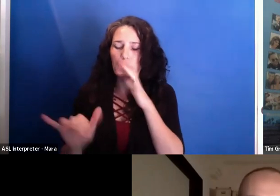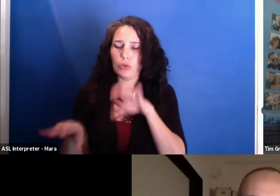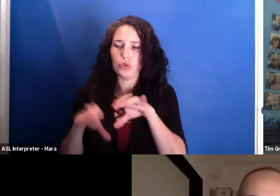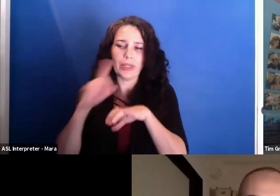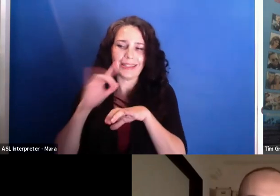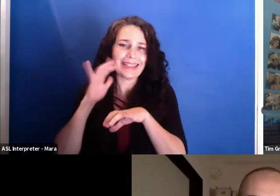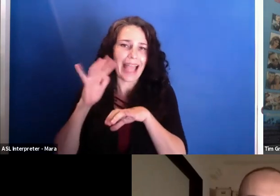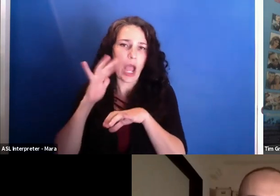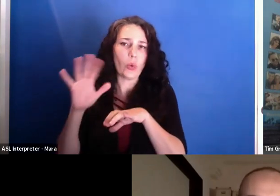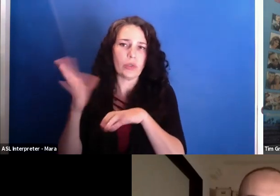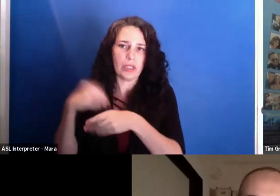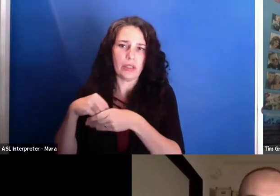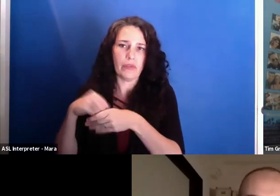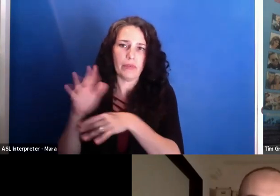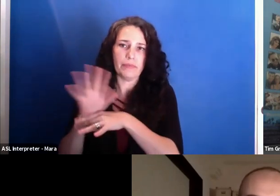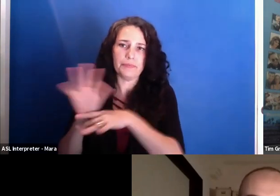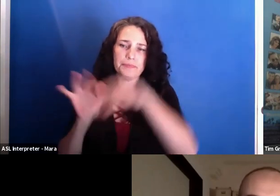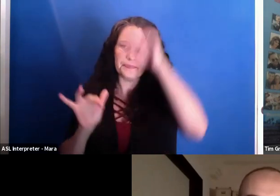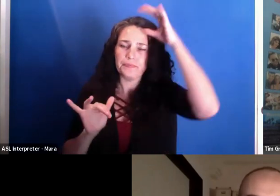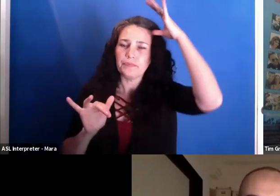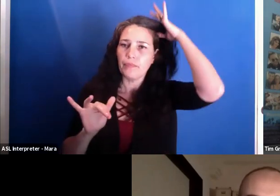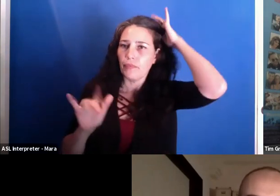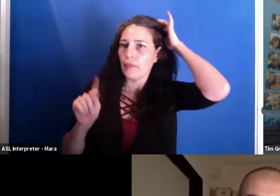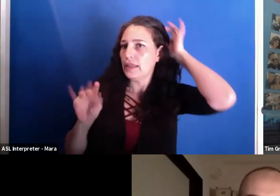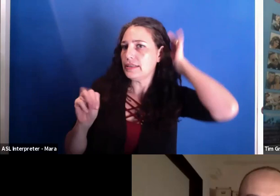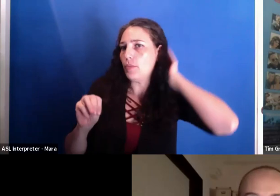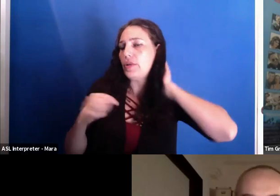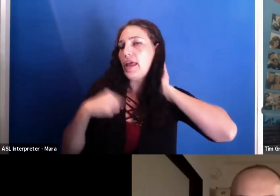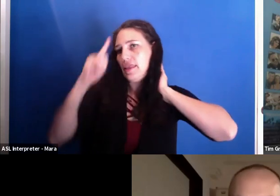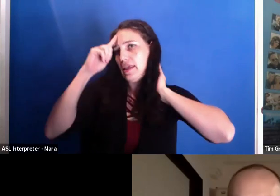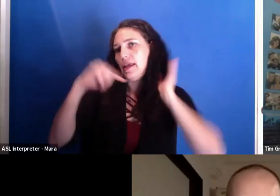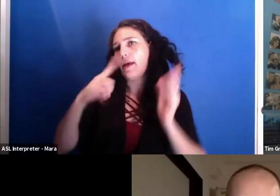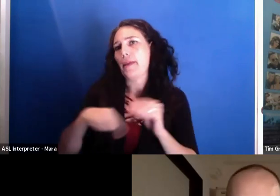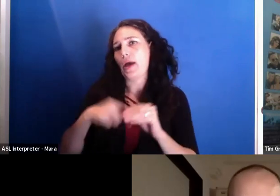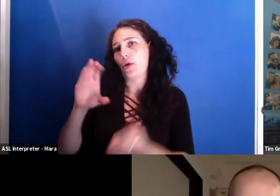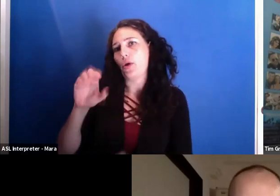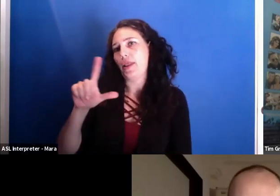When I think about "Collective," one of the things I think is a real compliment to you in terms of what you've done with the film